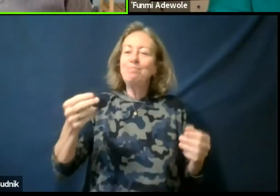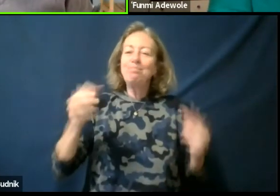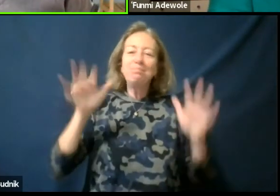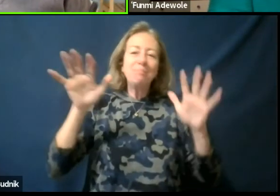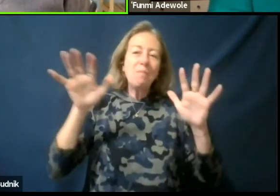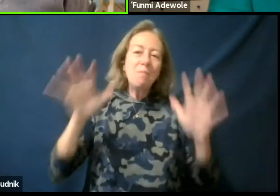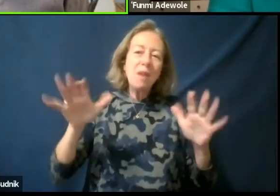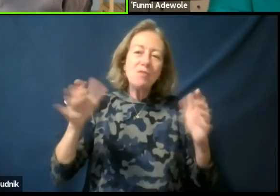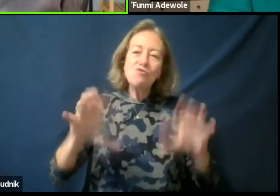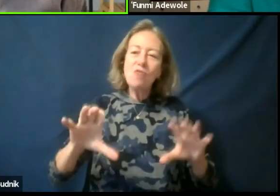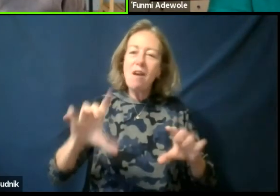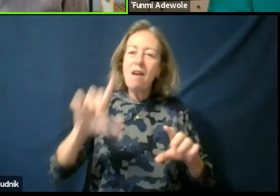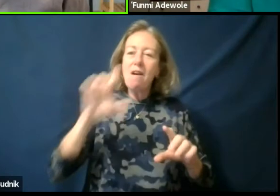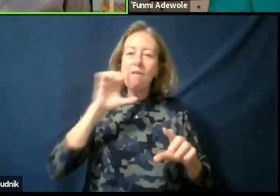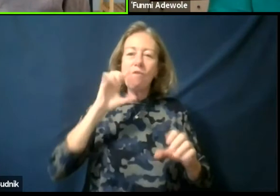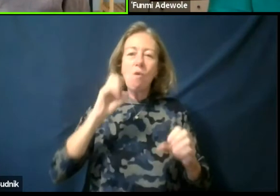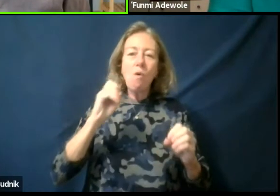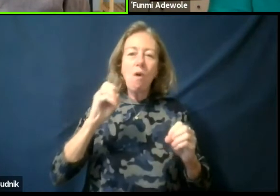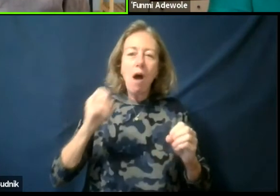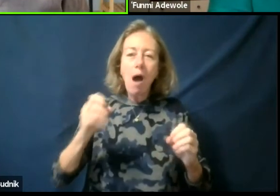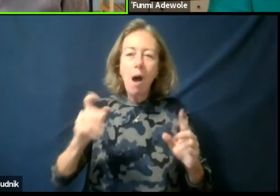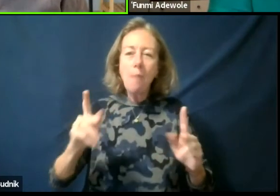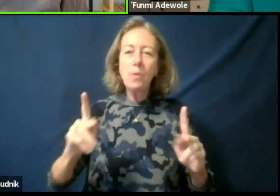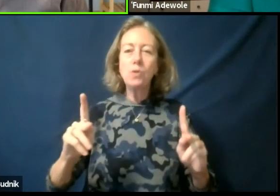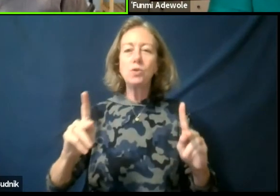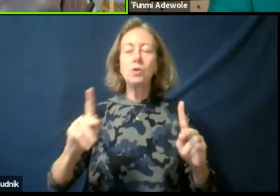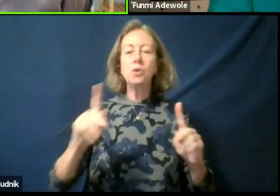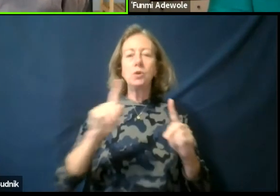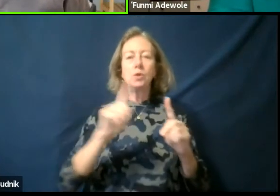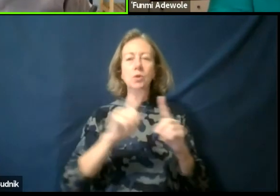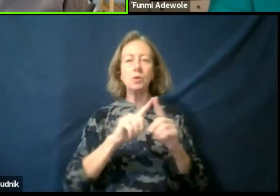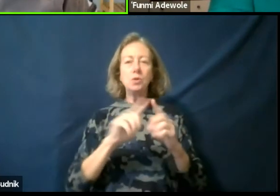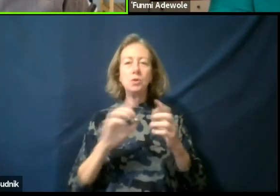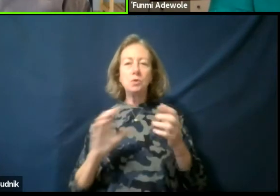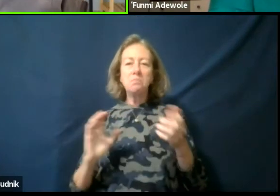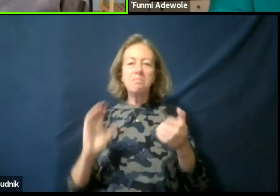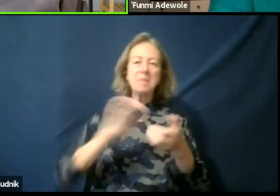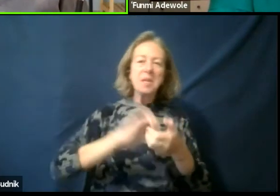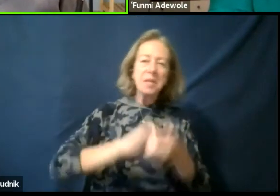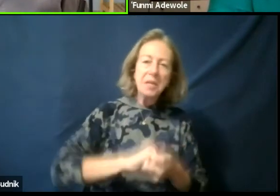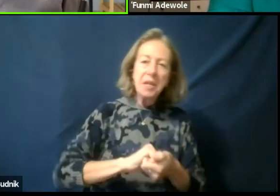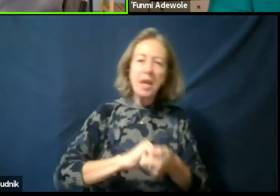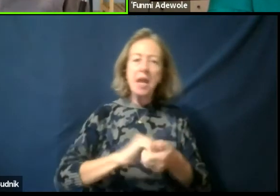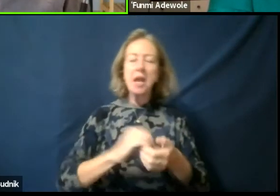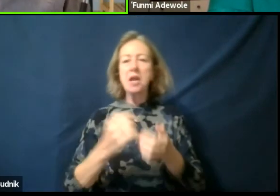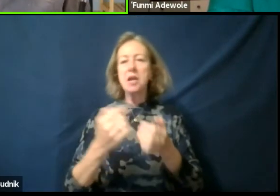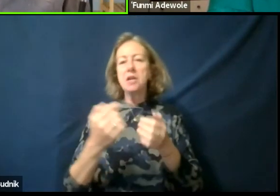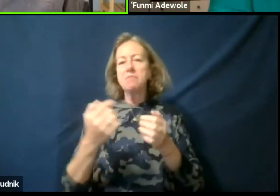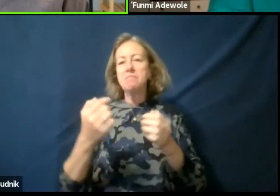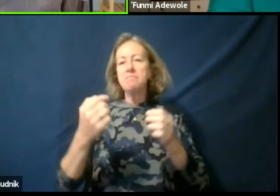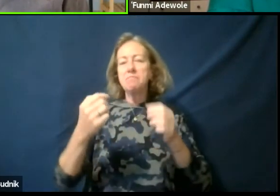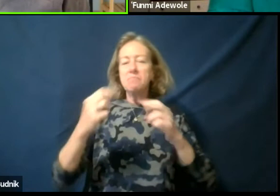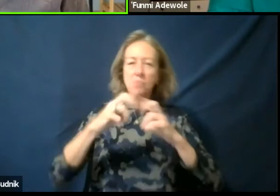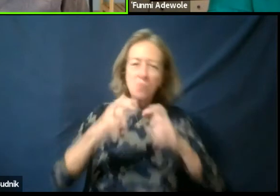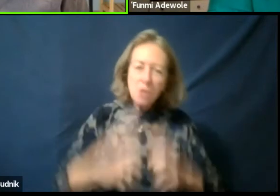for reckoning, for engaging, for critiquing, for envisioning together that space.